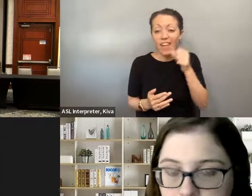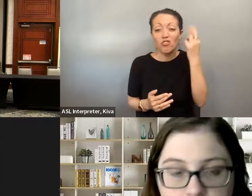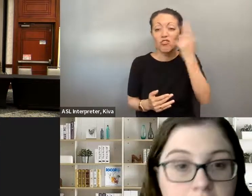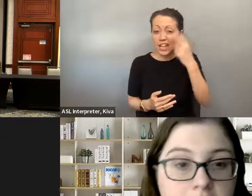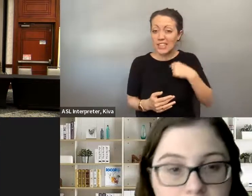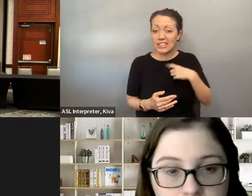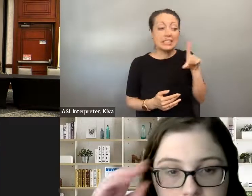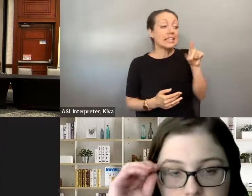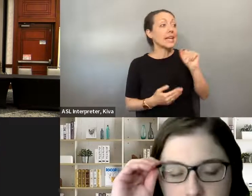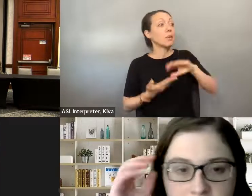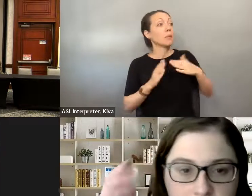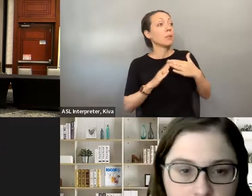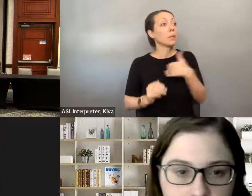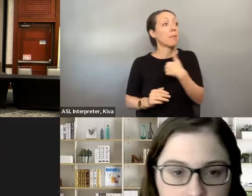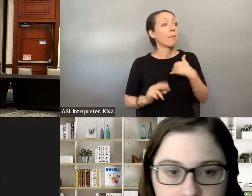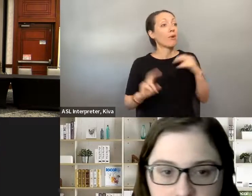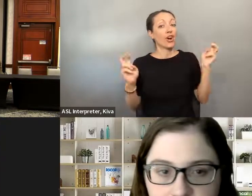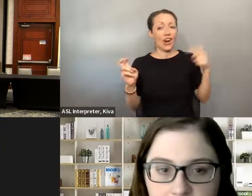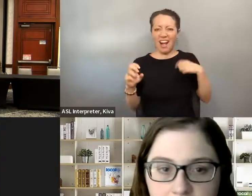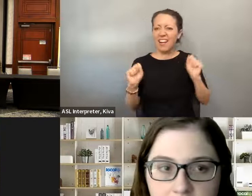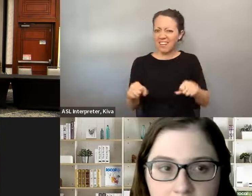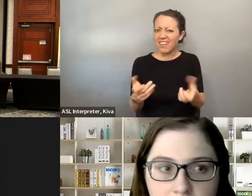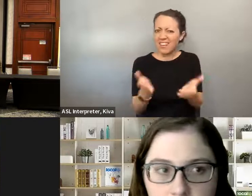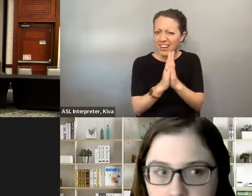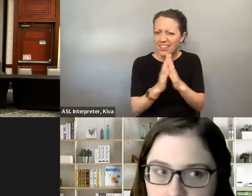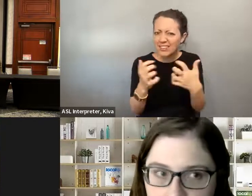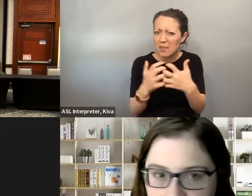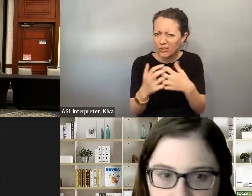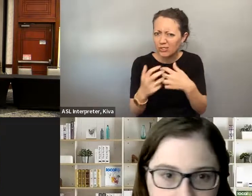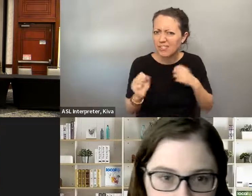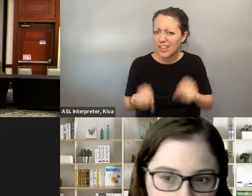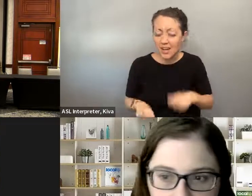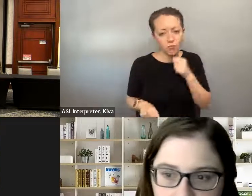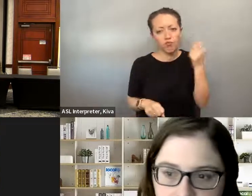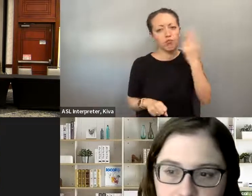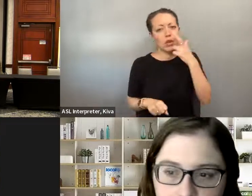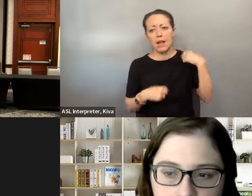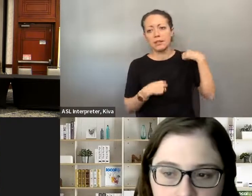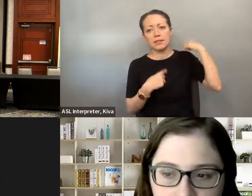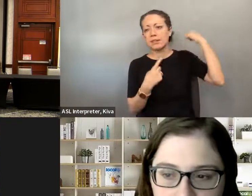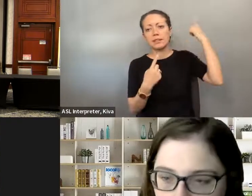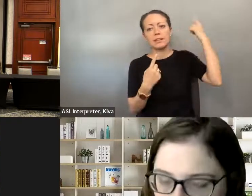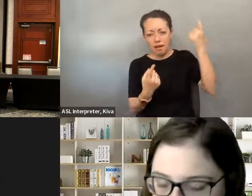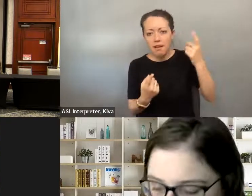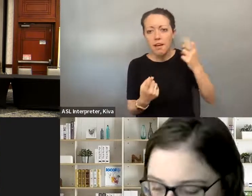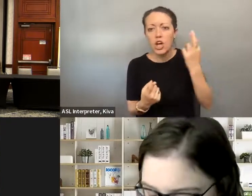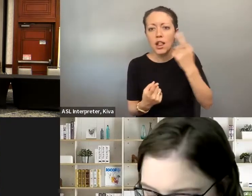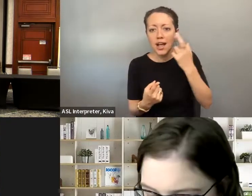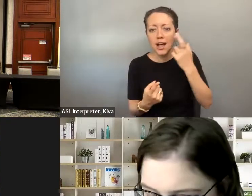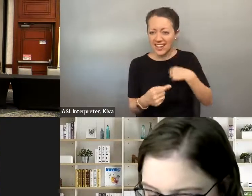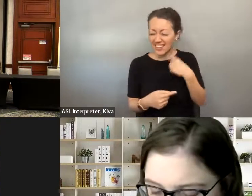invisible disability, it was - - it took a long time for me to understand that I was part of the community and that I what their rights are to request accommodations. Speaking of someone who has a primarily in visible disability, it was, it took a long time for me to understand that I was part of the community, and that I was you know allowed to make accommodations requests or that I was you know, disabled